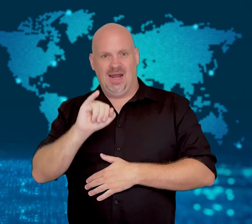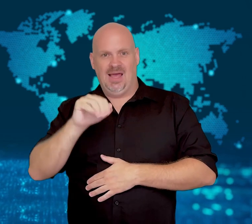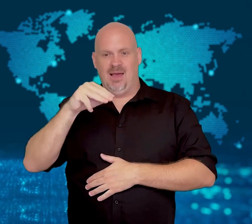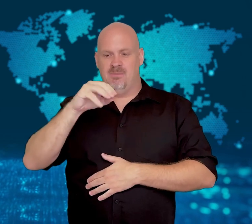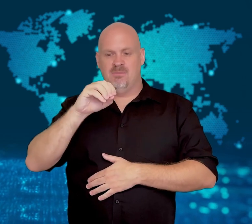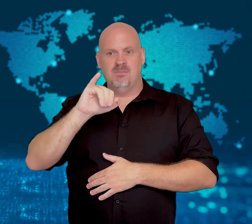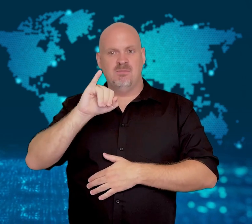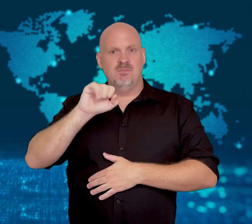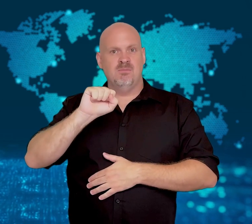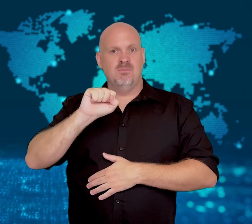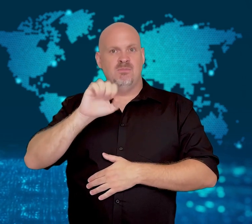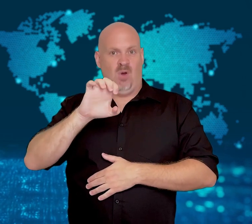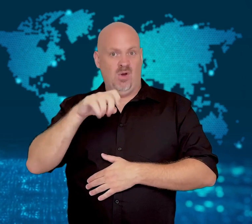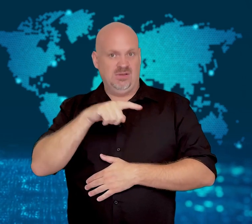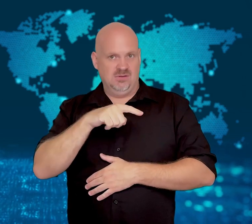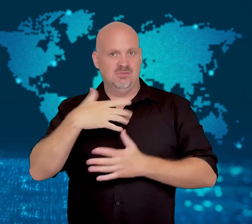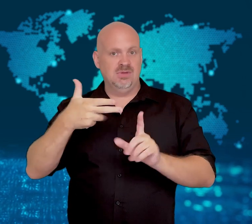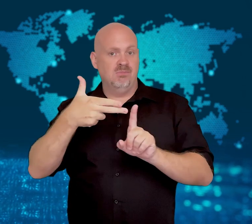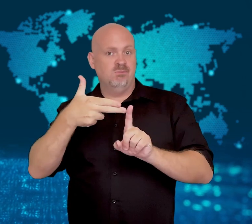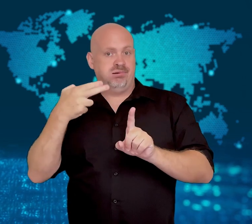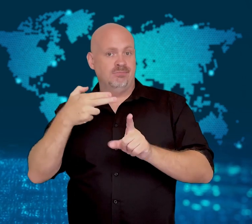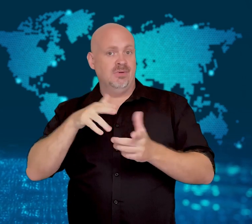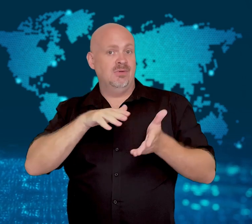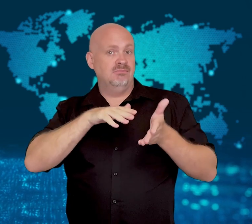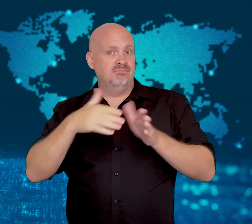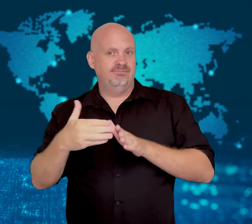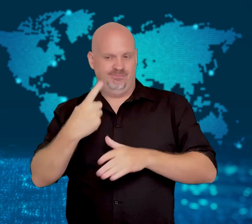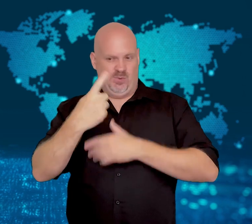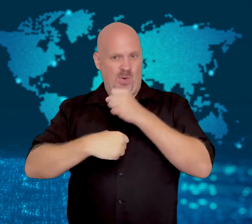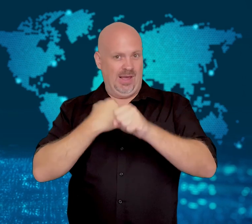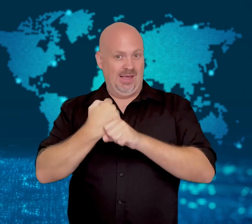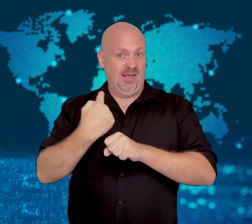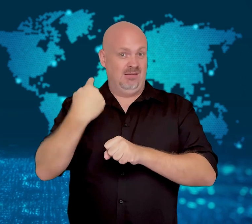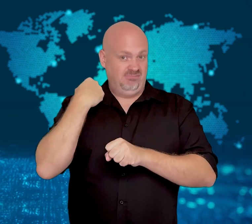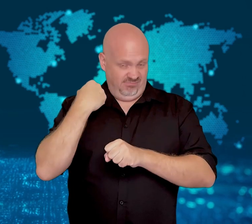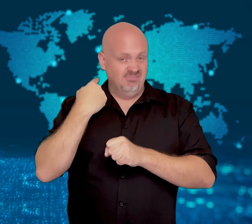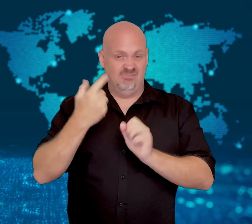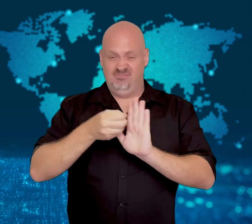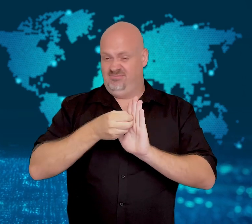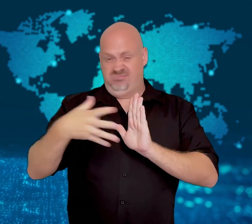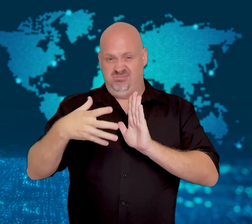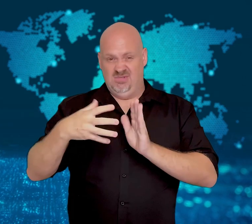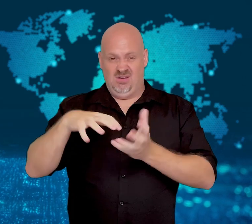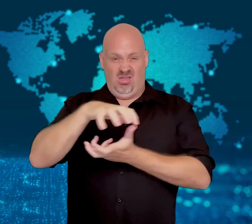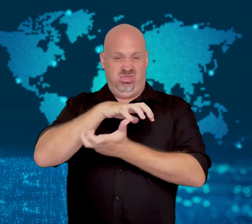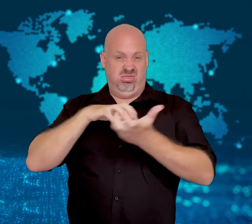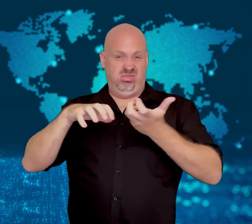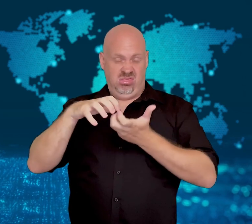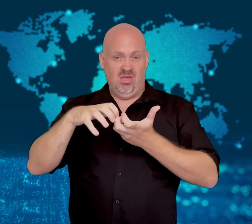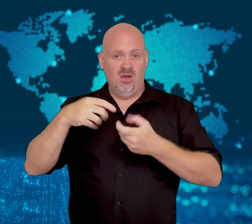Haiti's President Jovenei Moise last year.